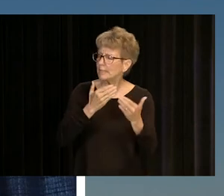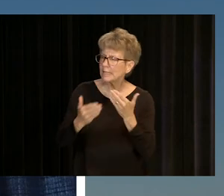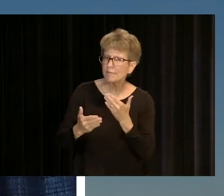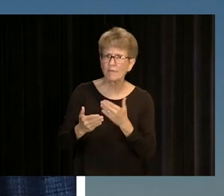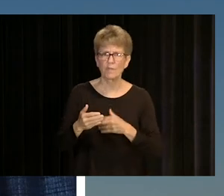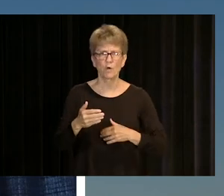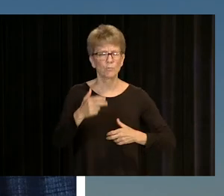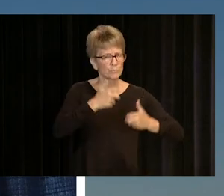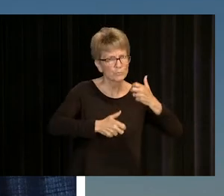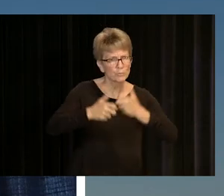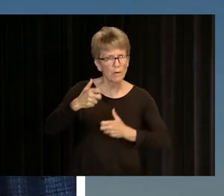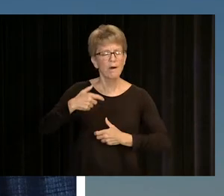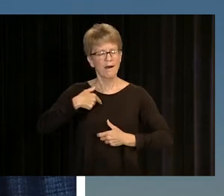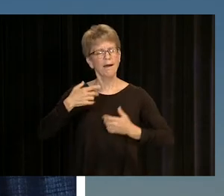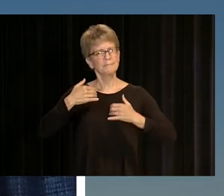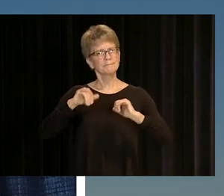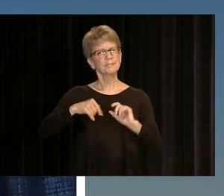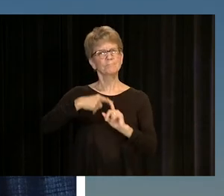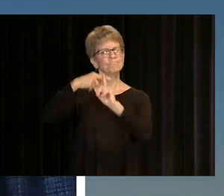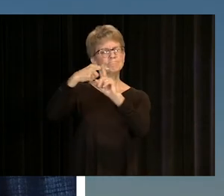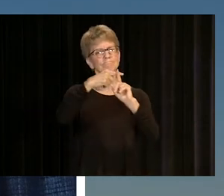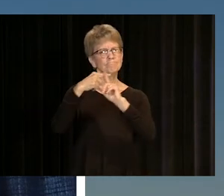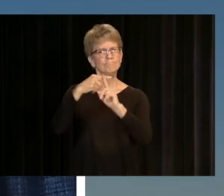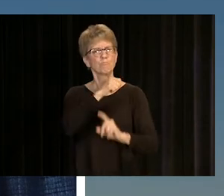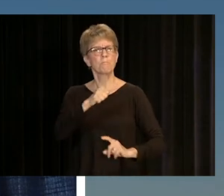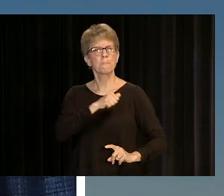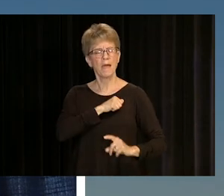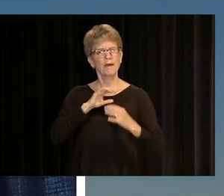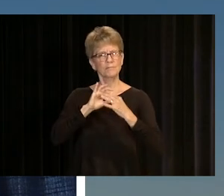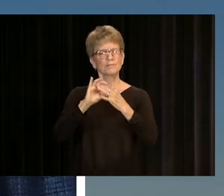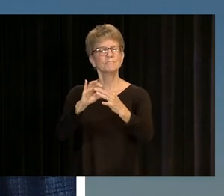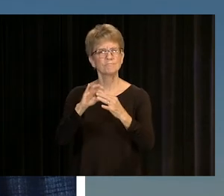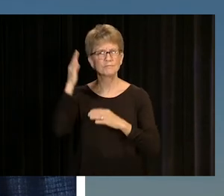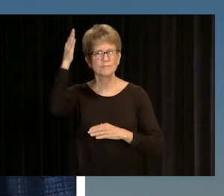BUT IN SPITE OF EVERYTHING THAT'S BEEN GOING ON, I'M STILL OPTIMISTIC ABOUT THE FUTURE.